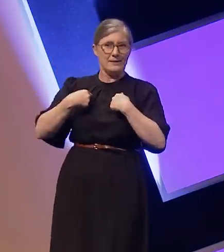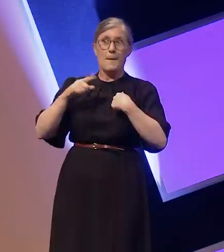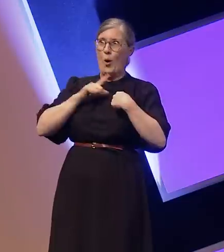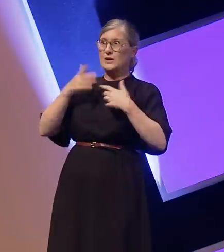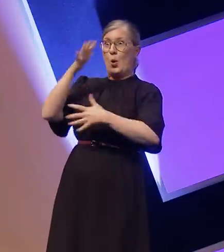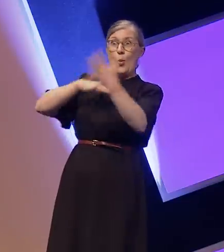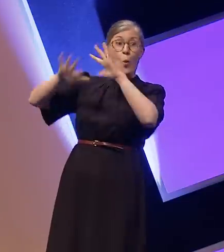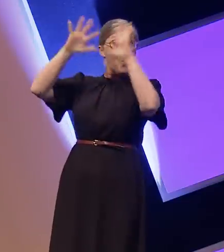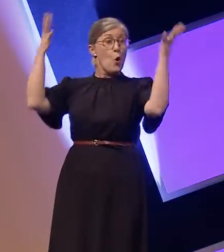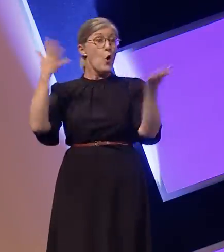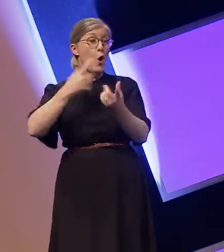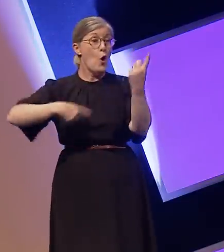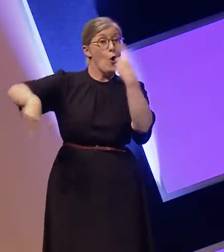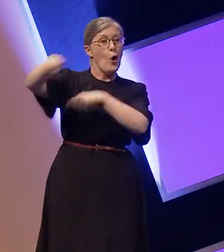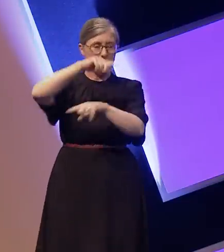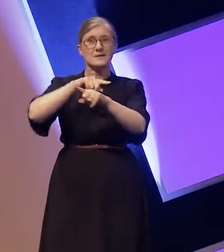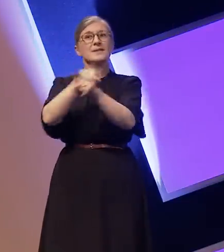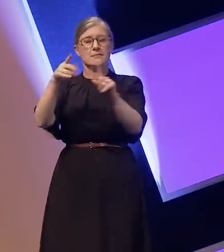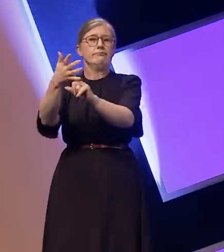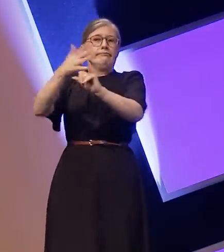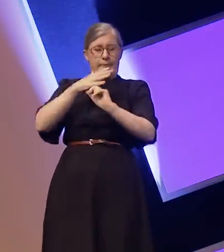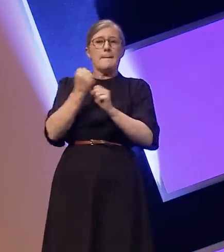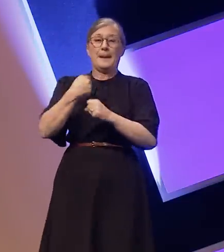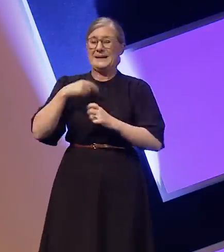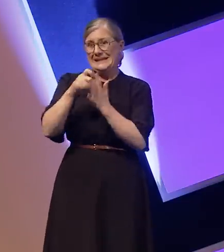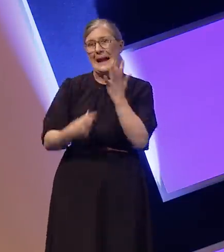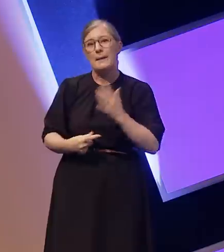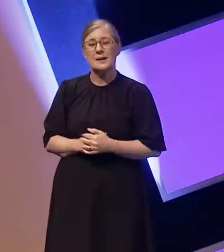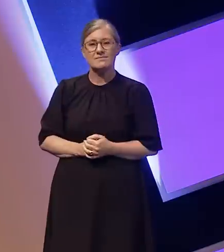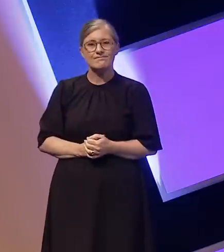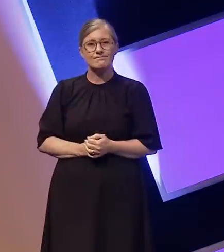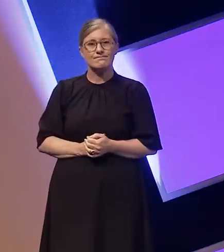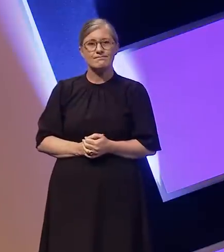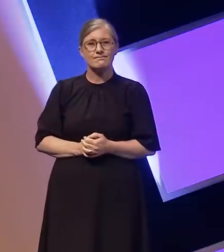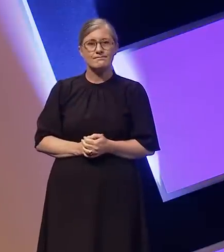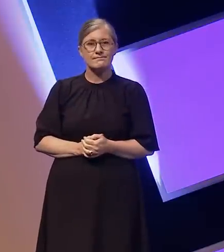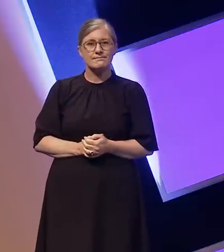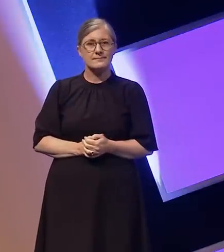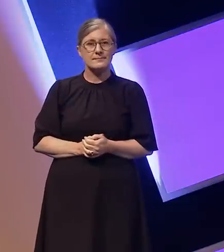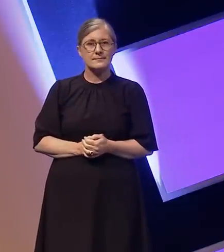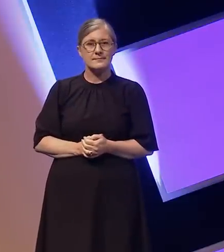APPLAUSE